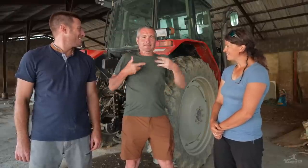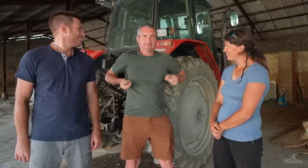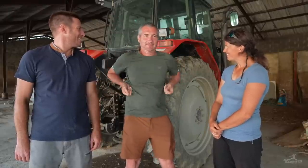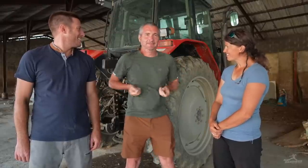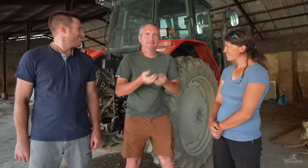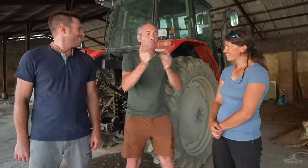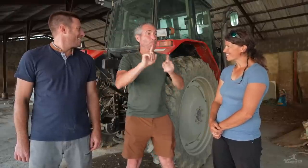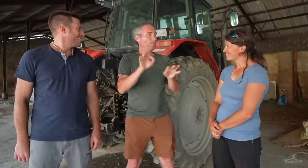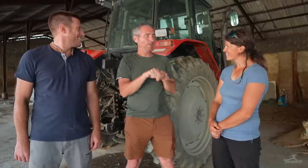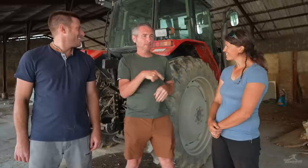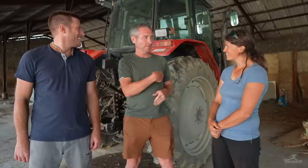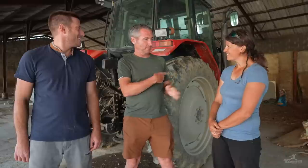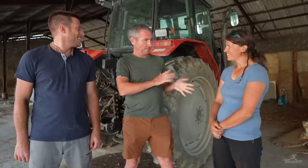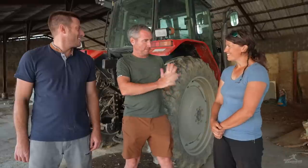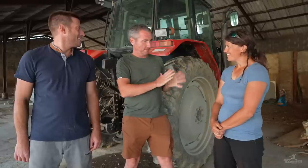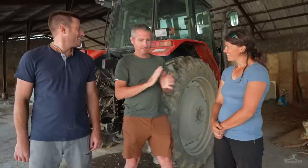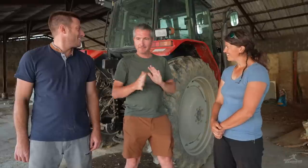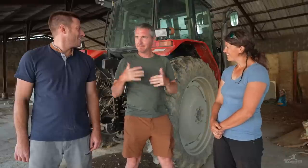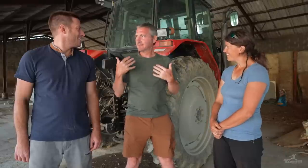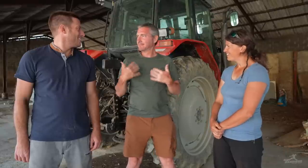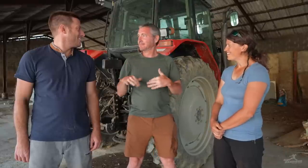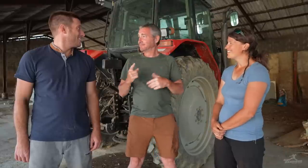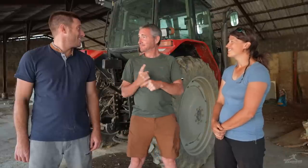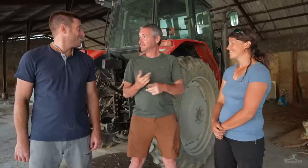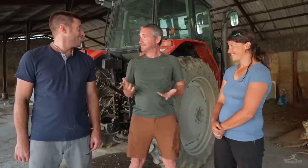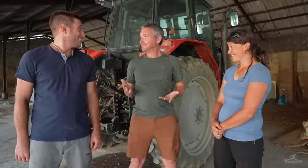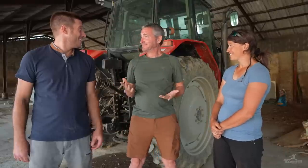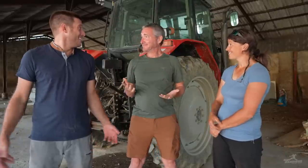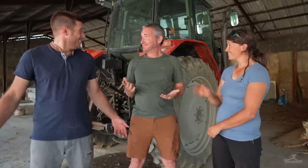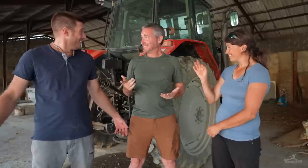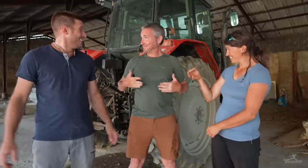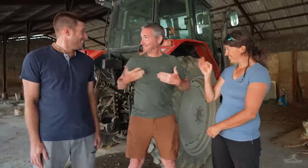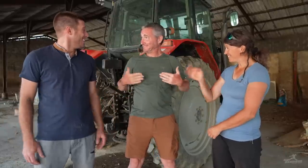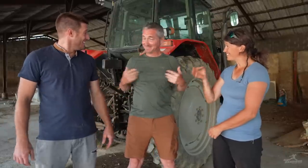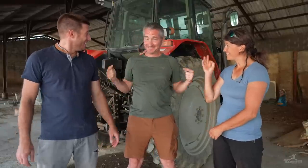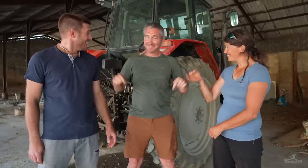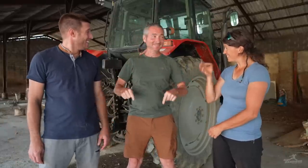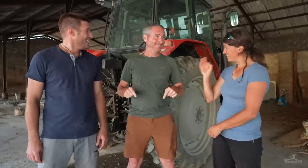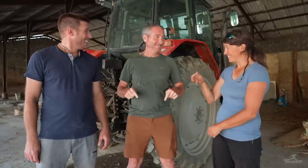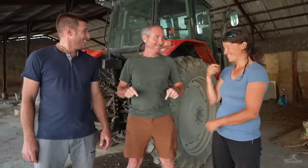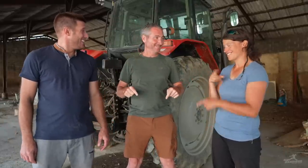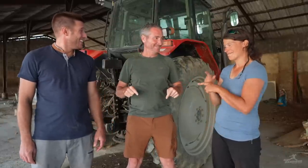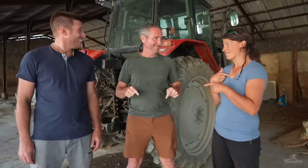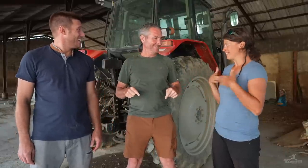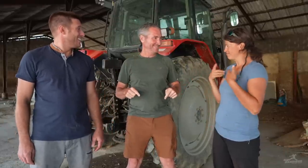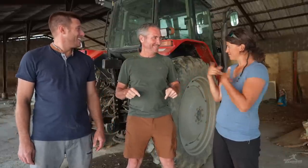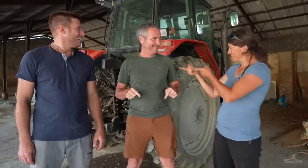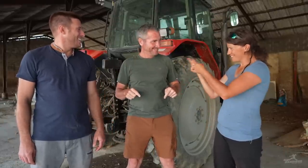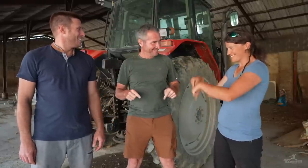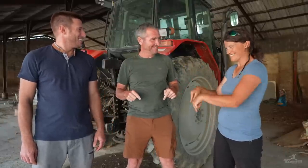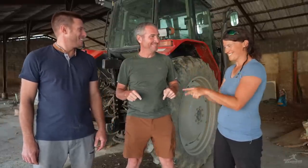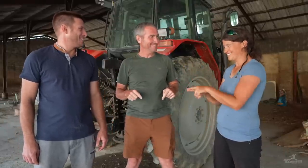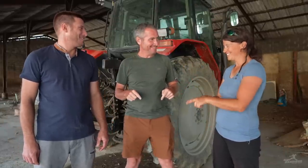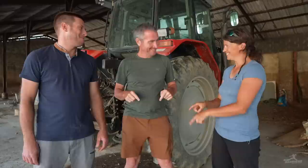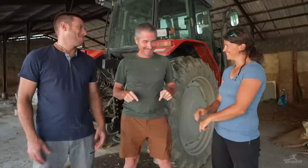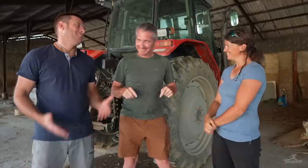I’ll spread the knowledge. And it was a good time, you were happy to have me right? Yes, I’m just as happy that you could be here.